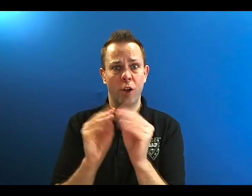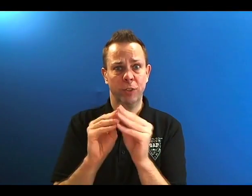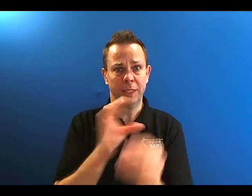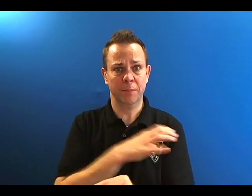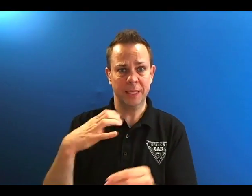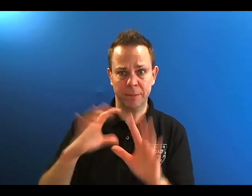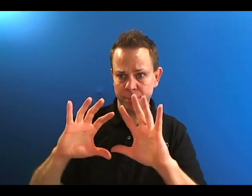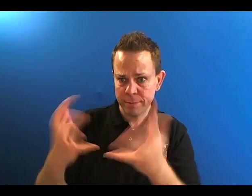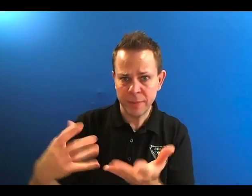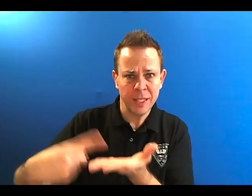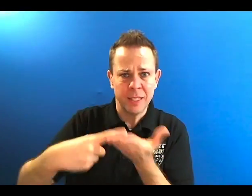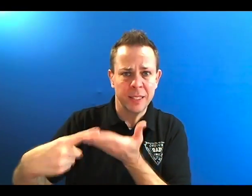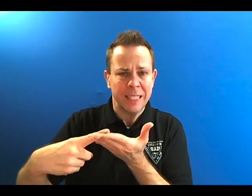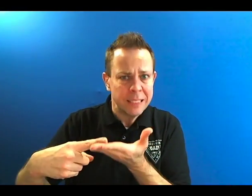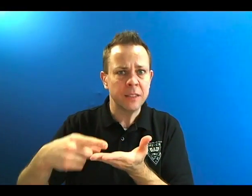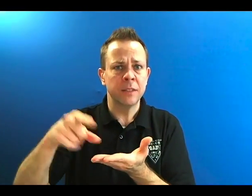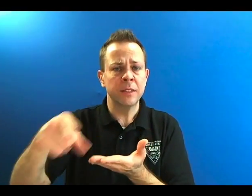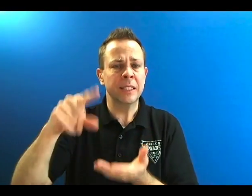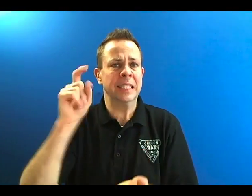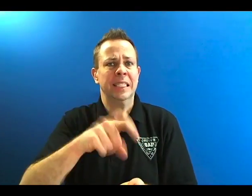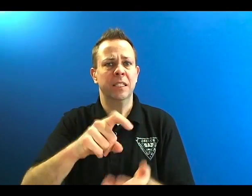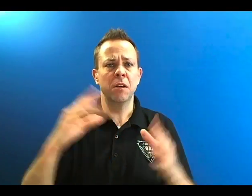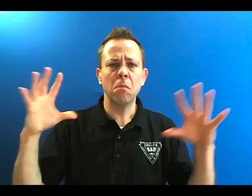The OAD conference committee discussed the need to have a